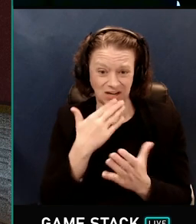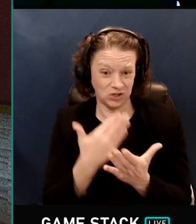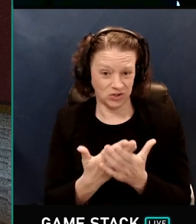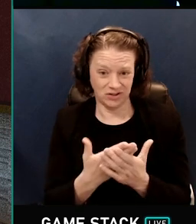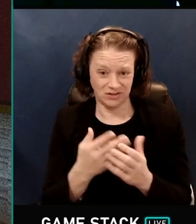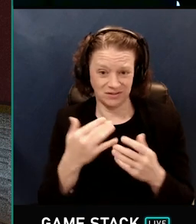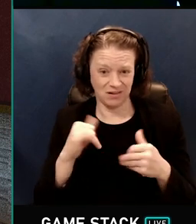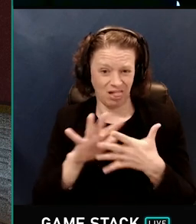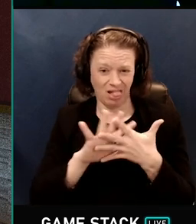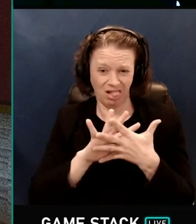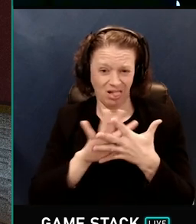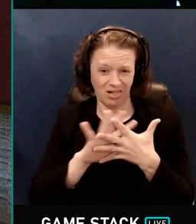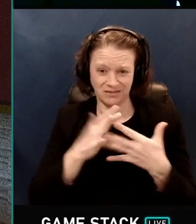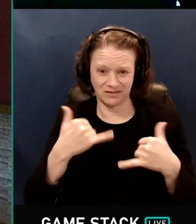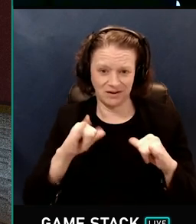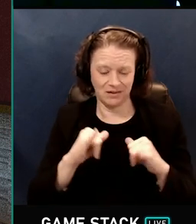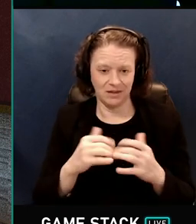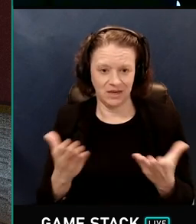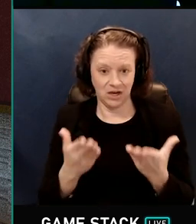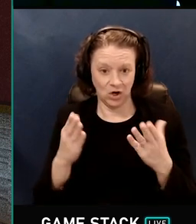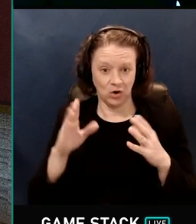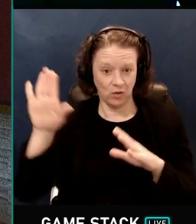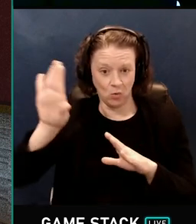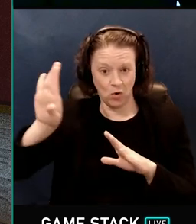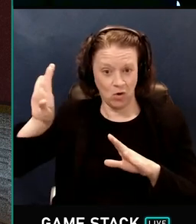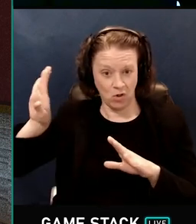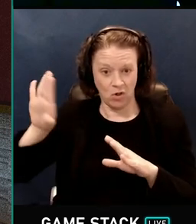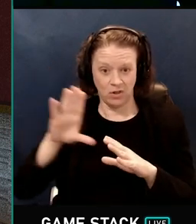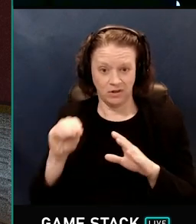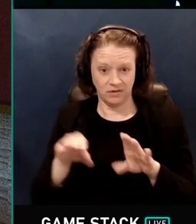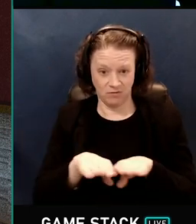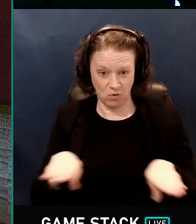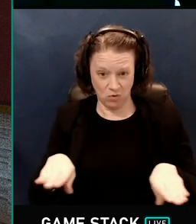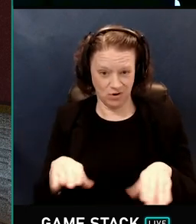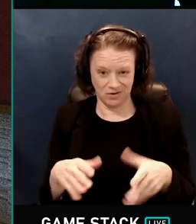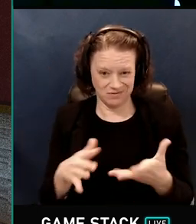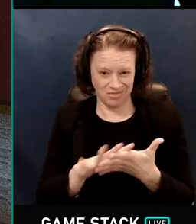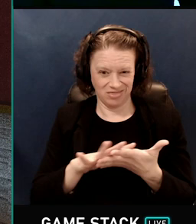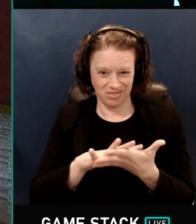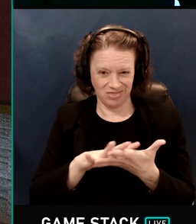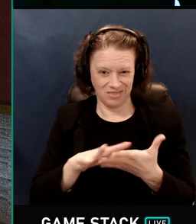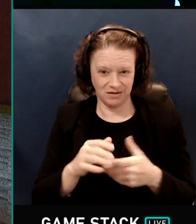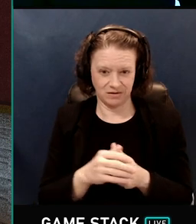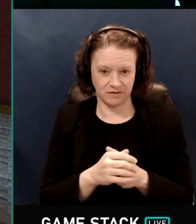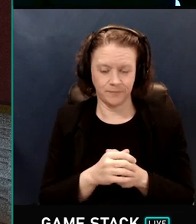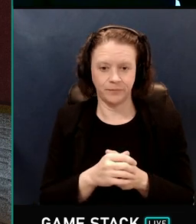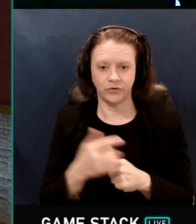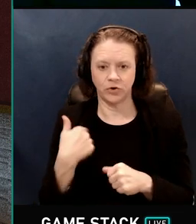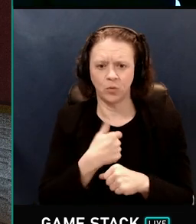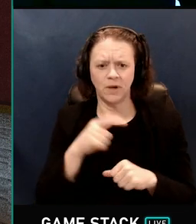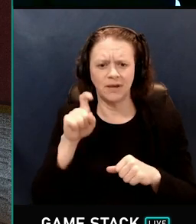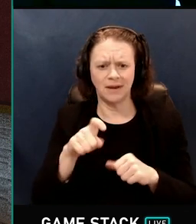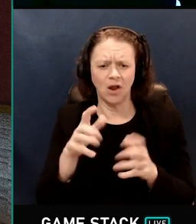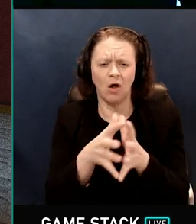It's still noisy here, and on the floor. So the problem is we need a lot of rays